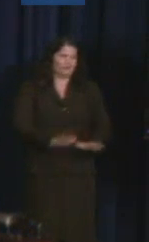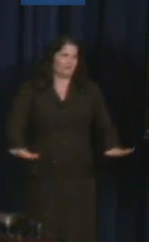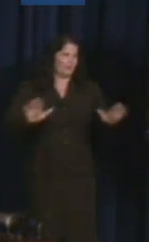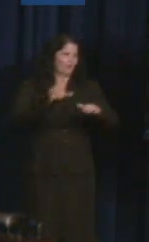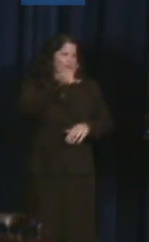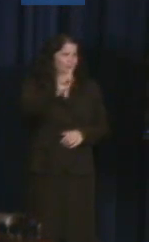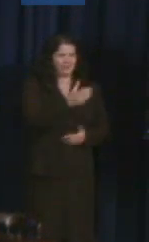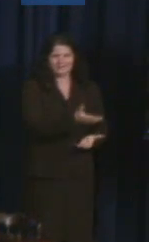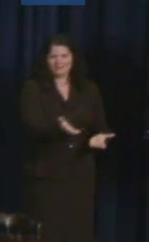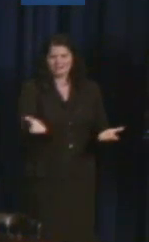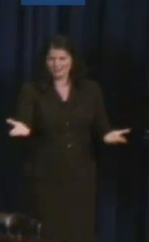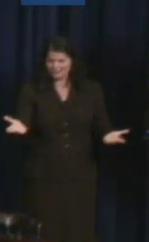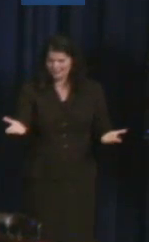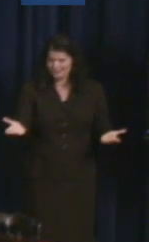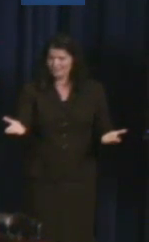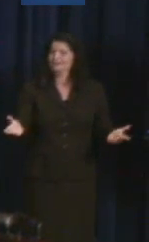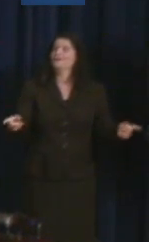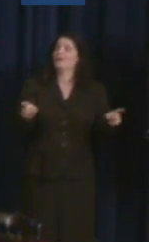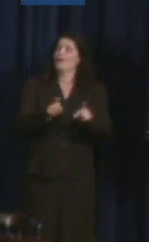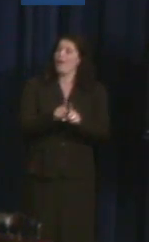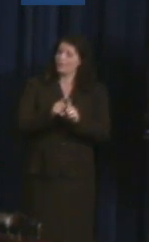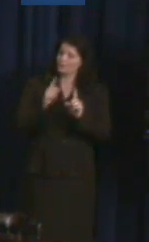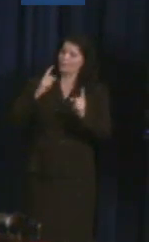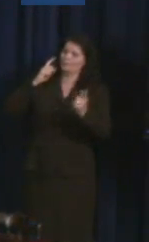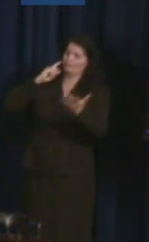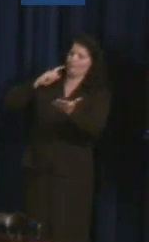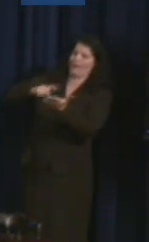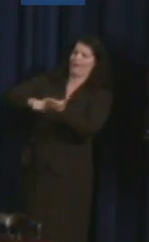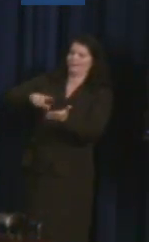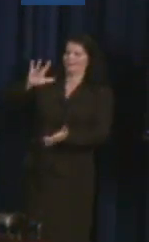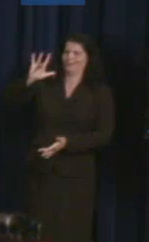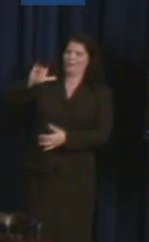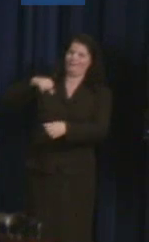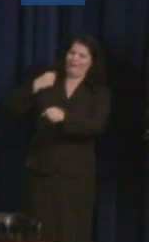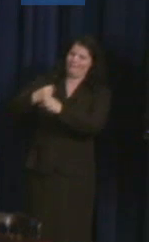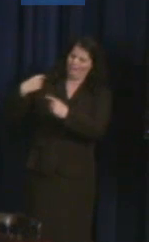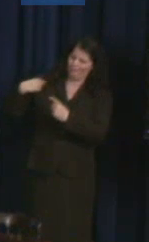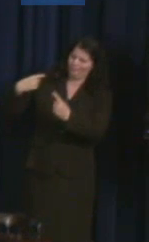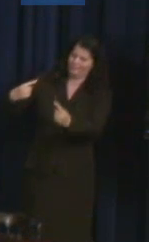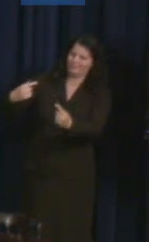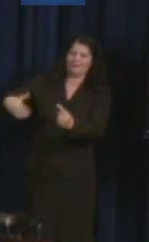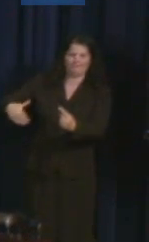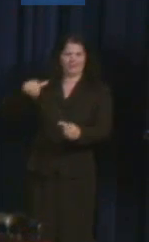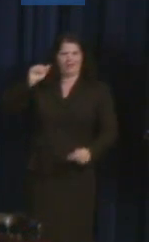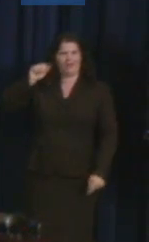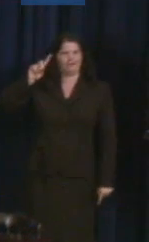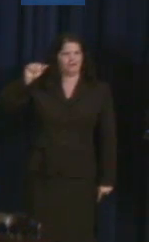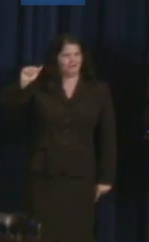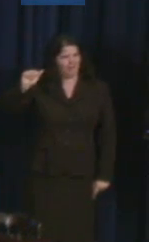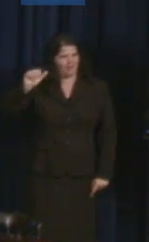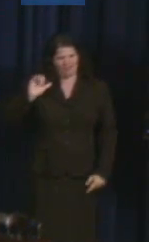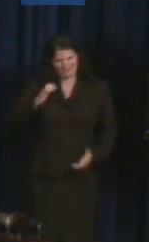Today is also about celebrating and recognizing 25 years of an important milestone in our country's civil rights history.